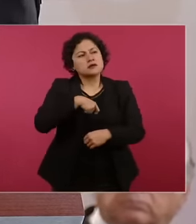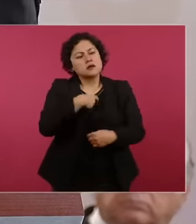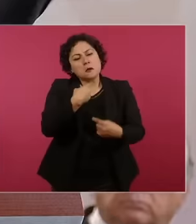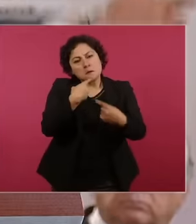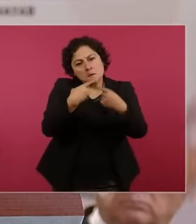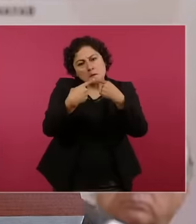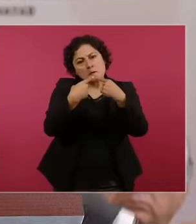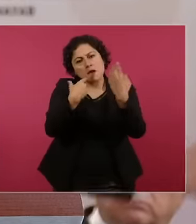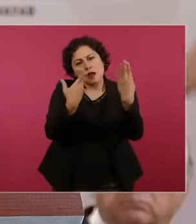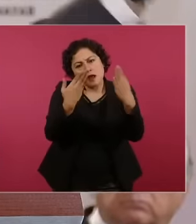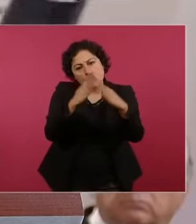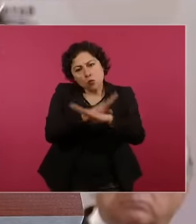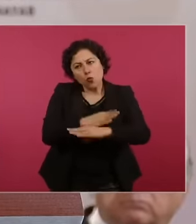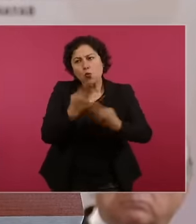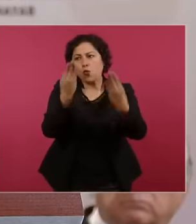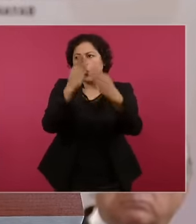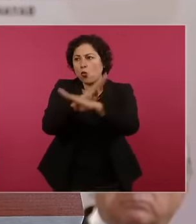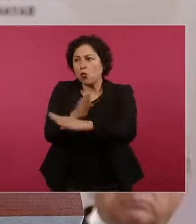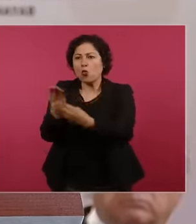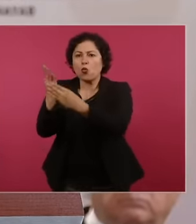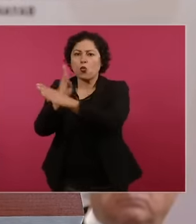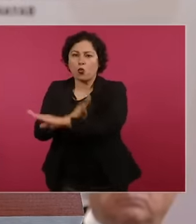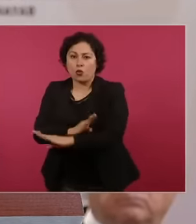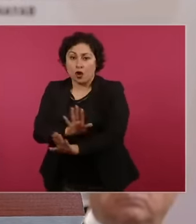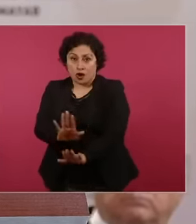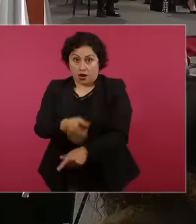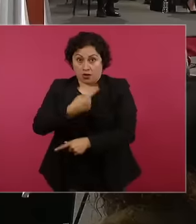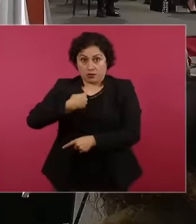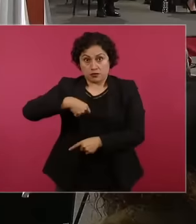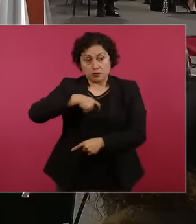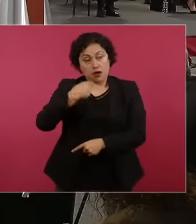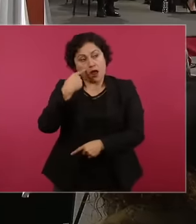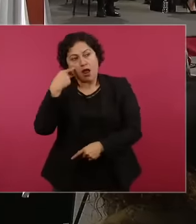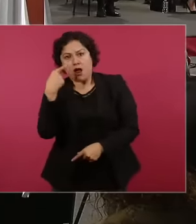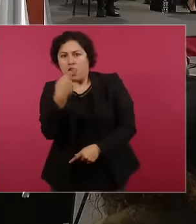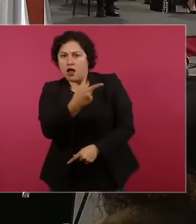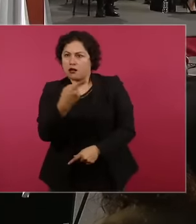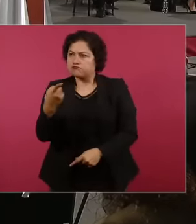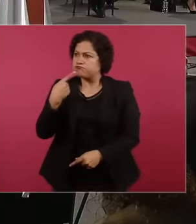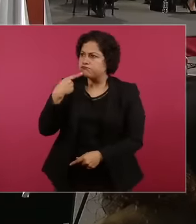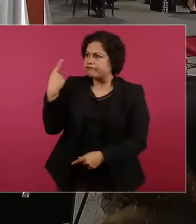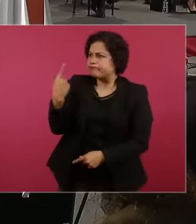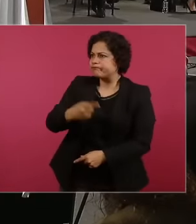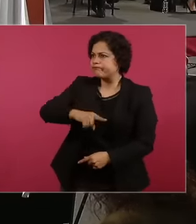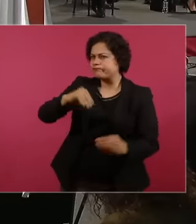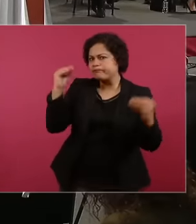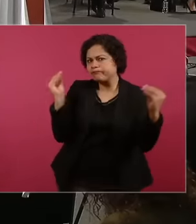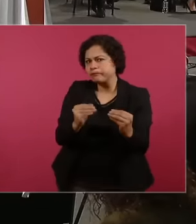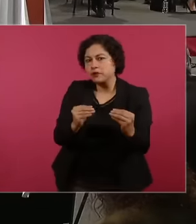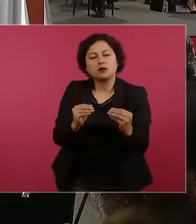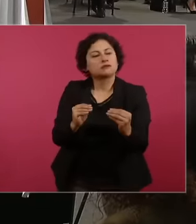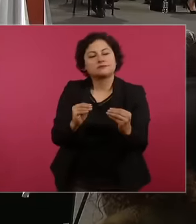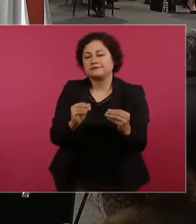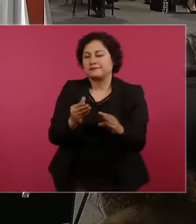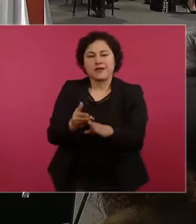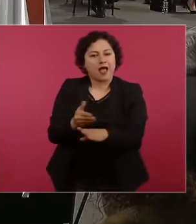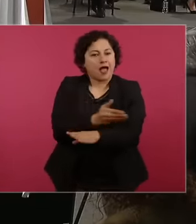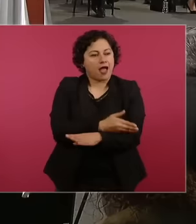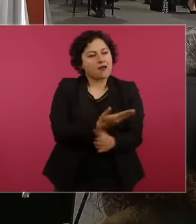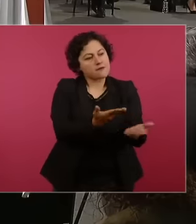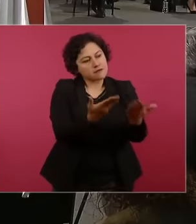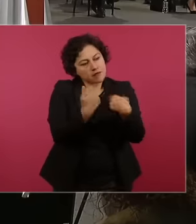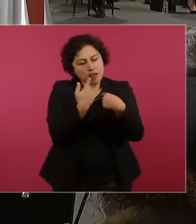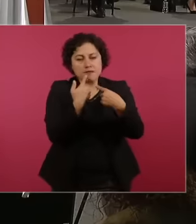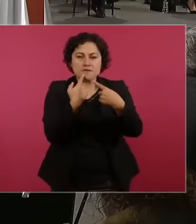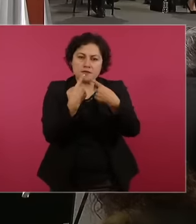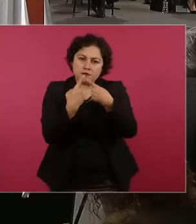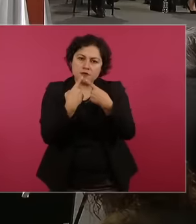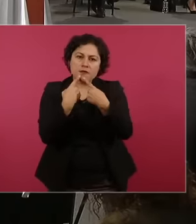we say, let's see. Let's come to an agreement and benefits have been achieved for the Public.